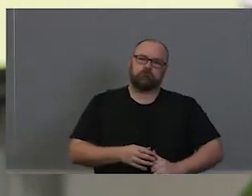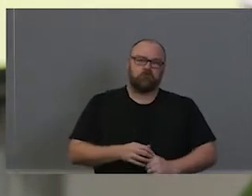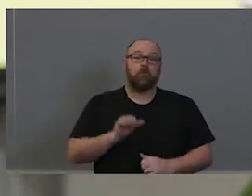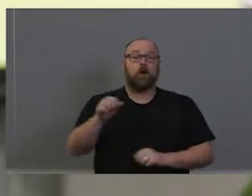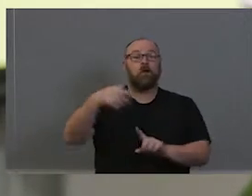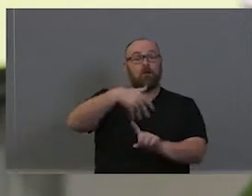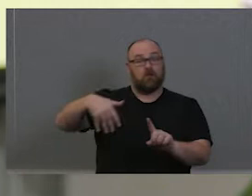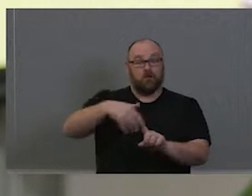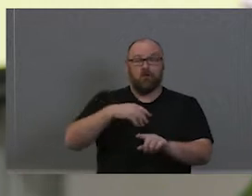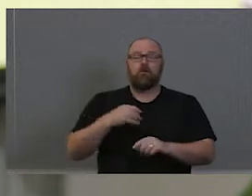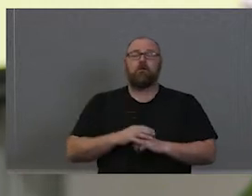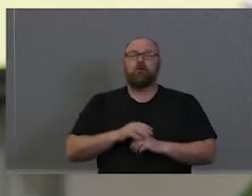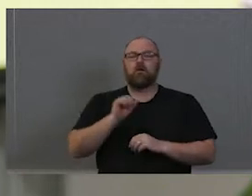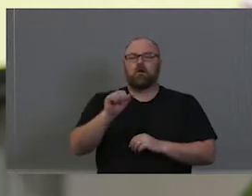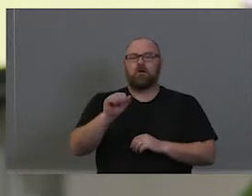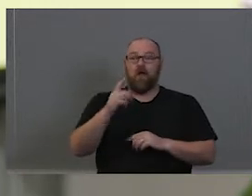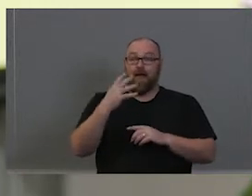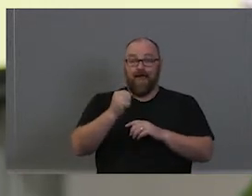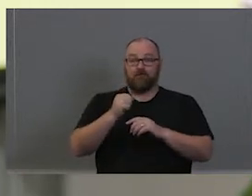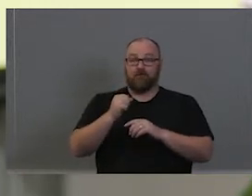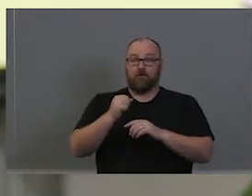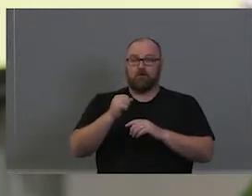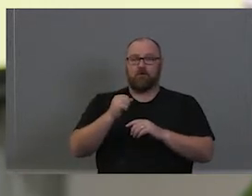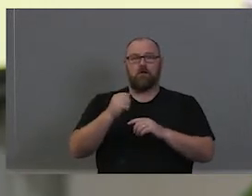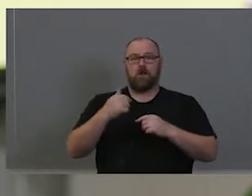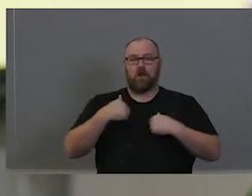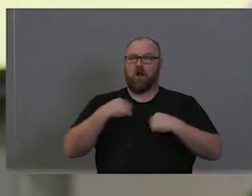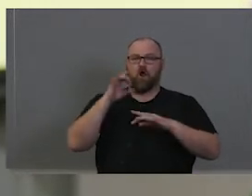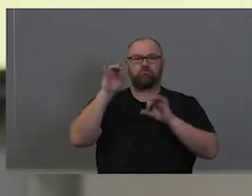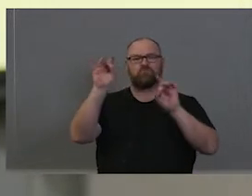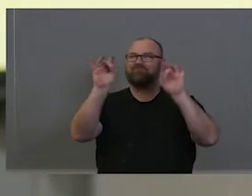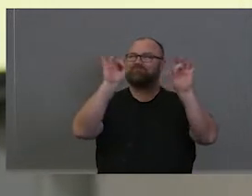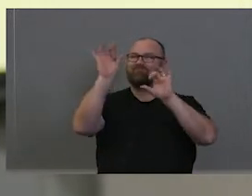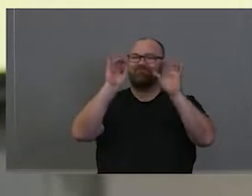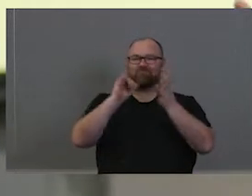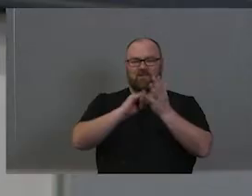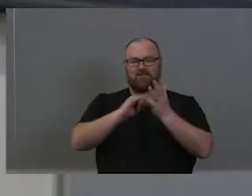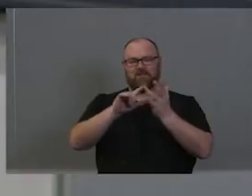lady learning in the sky is none other than our own Southern Cross. And behind lady